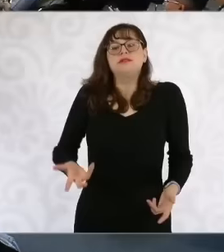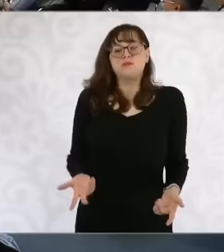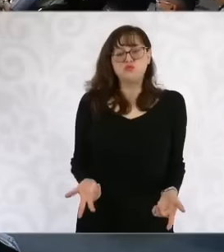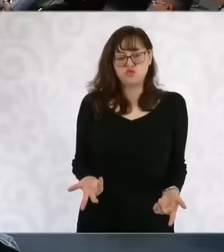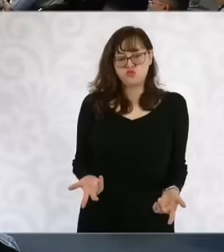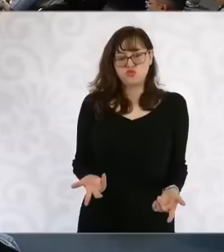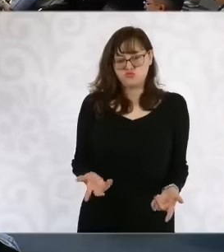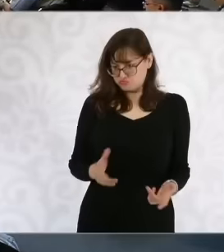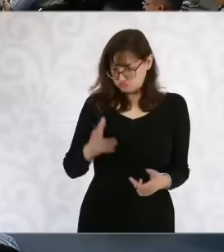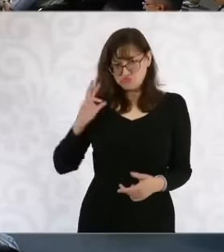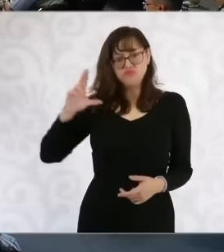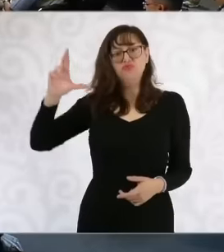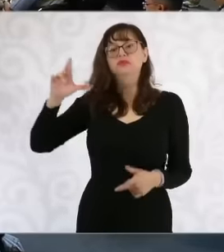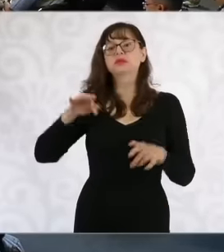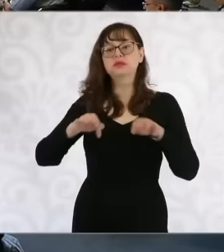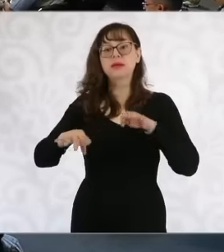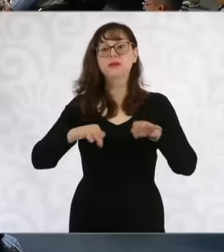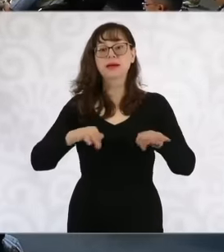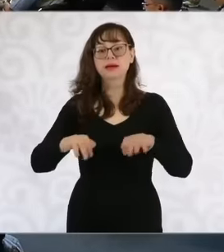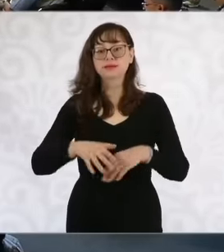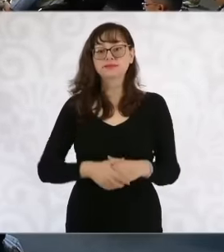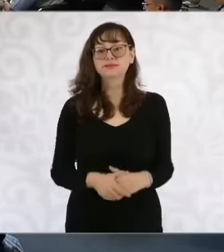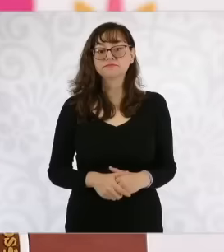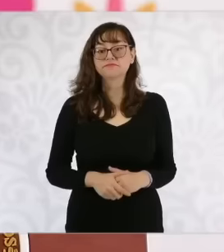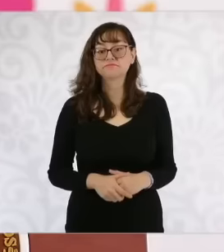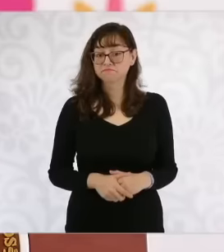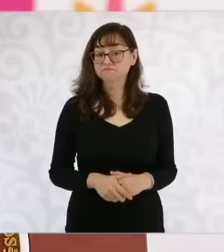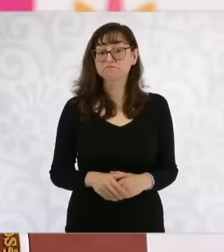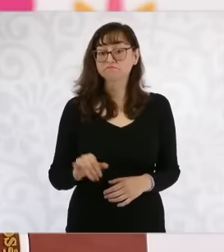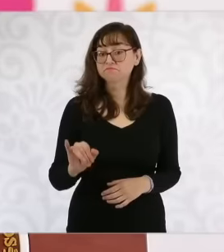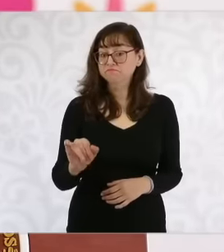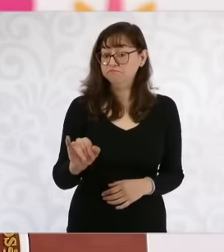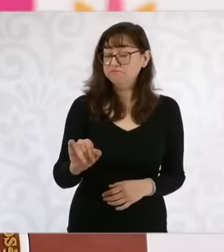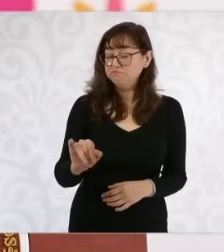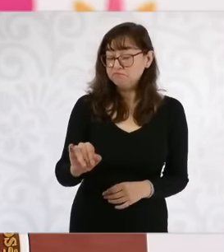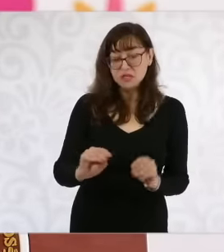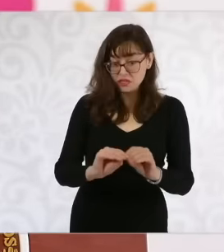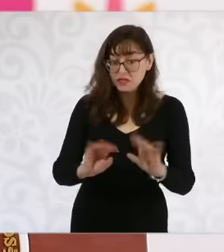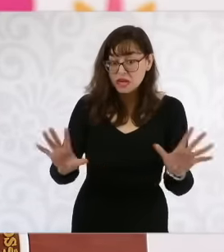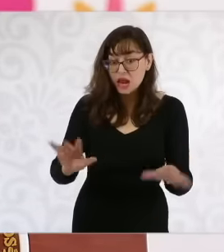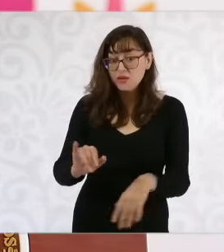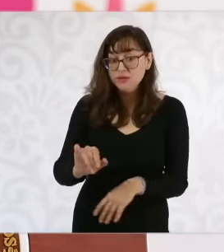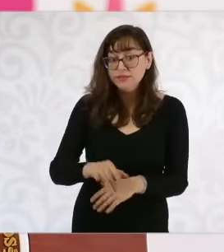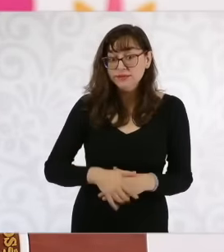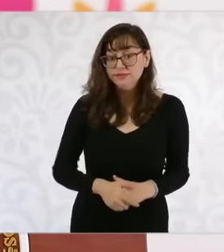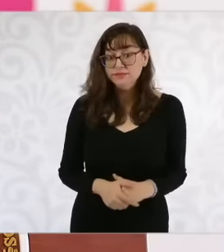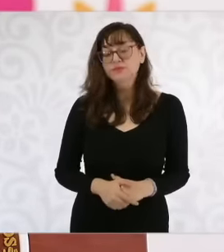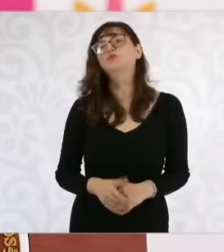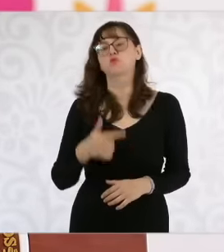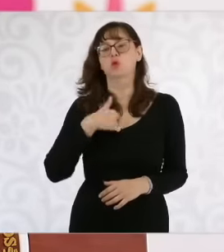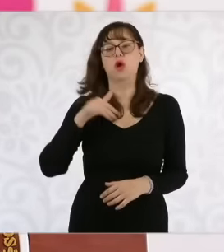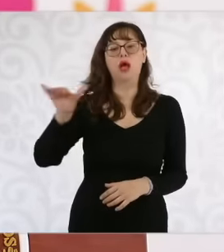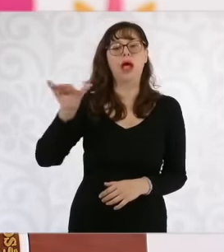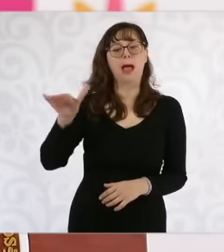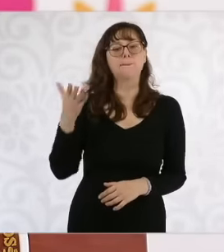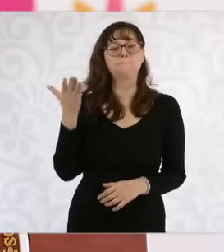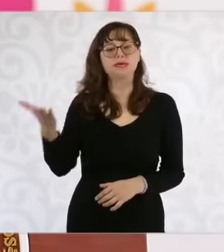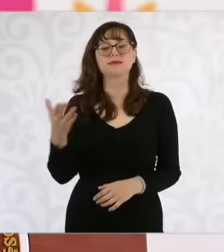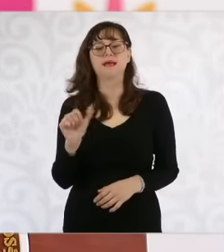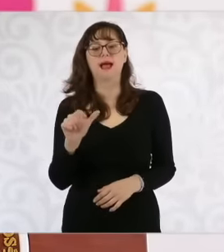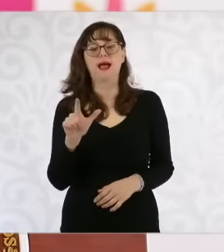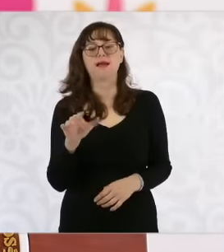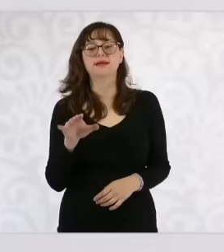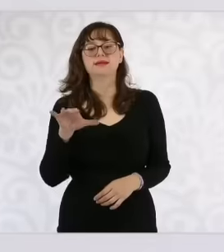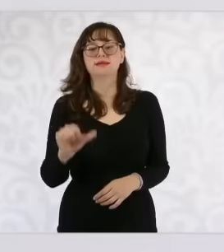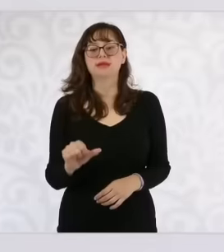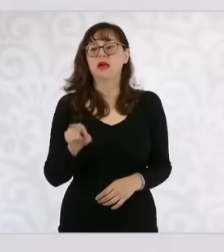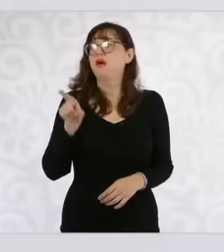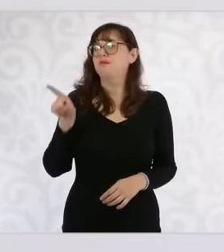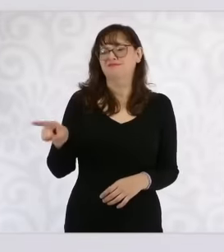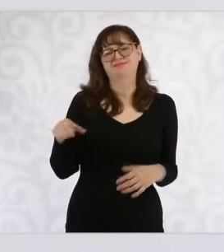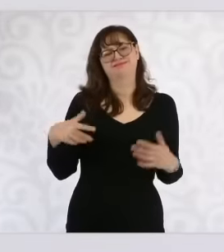President. Yes, of course, I am going to tell Alicia that she is a woman who has spent her entire life